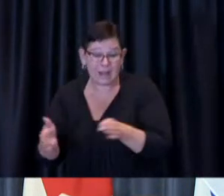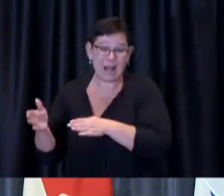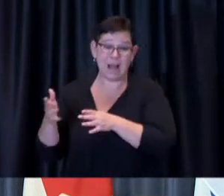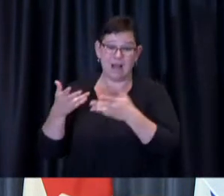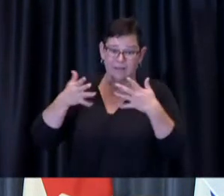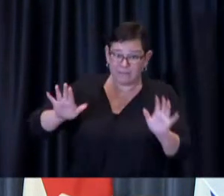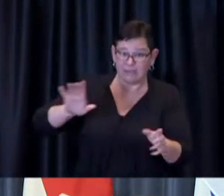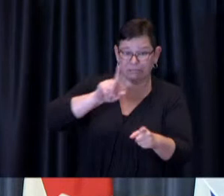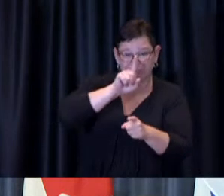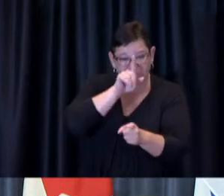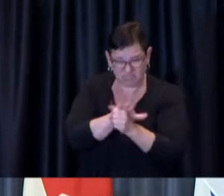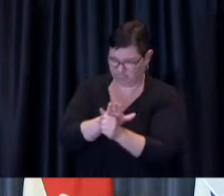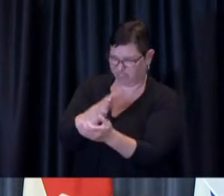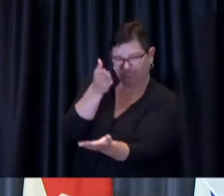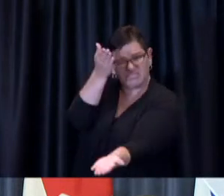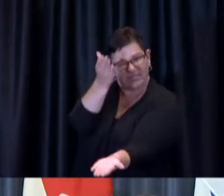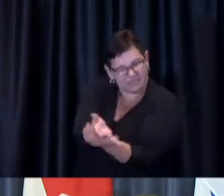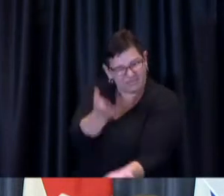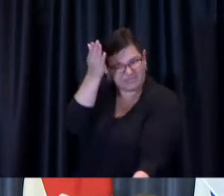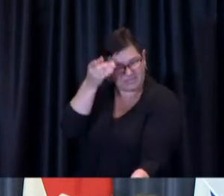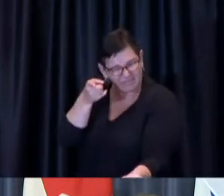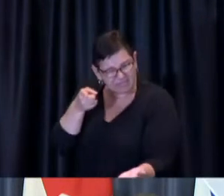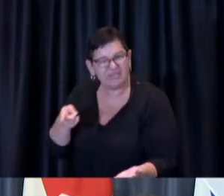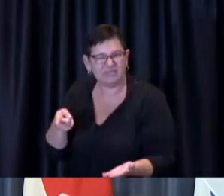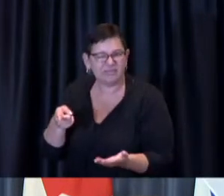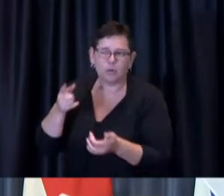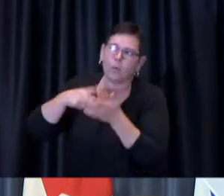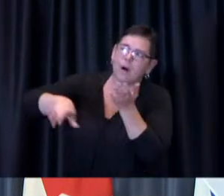setting the stage for vaccine clinic operations across Ontario.